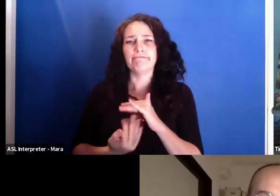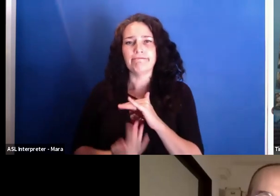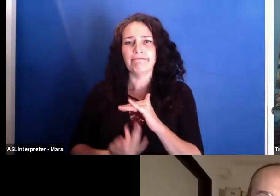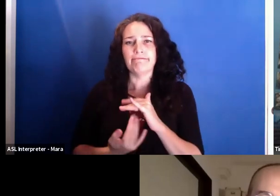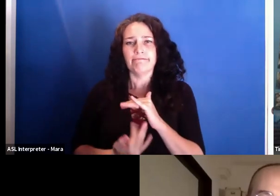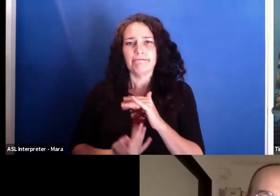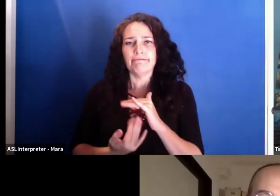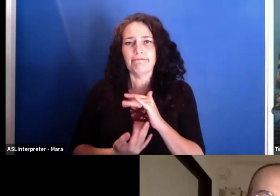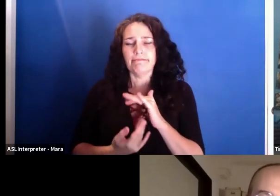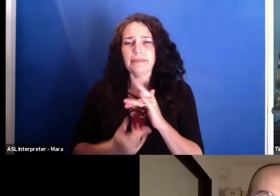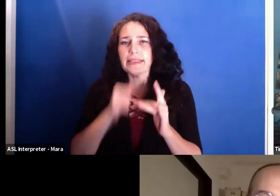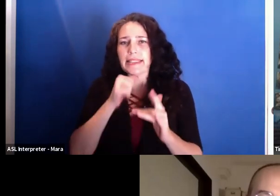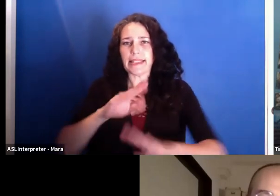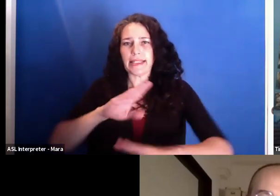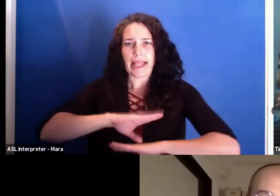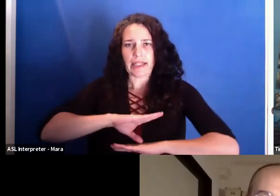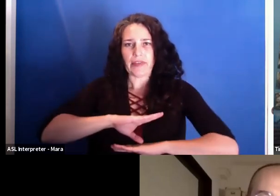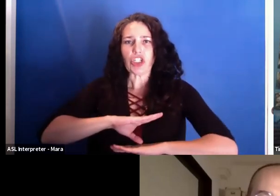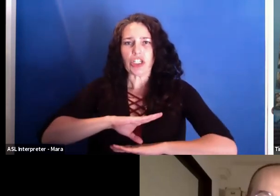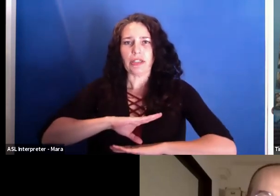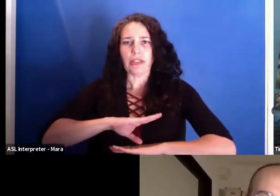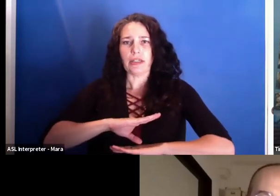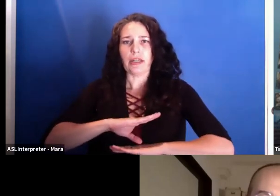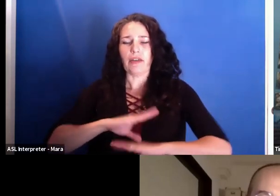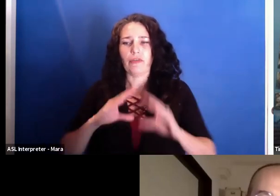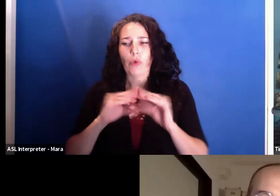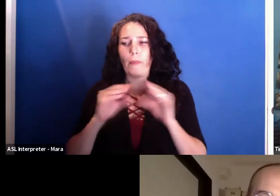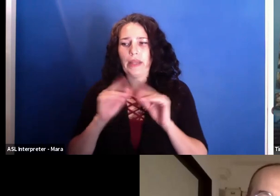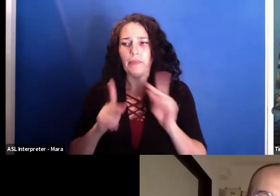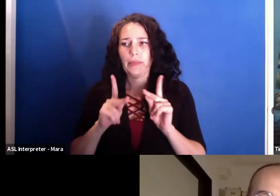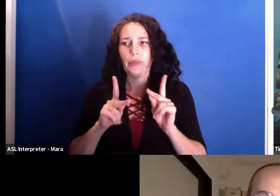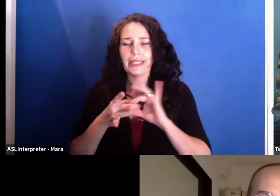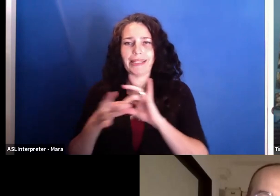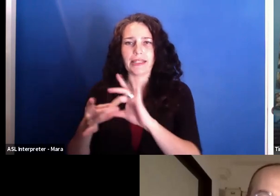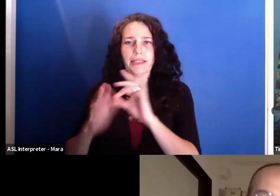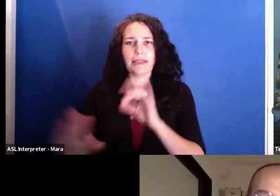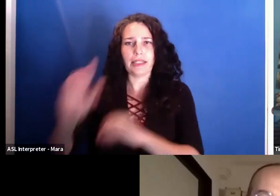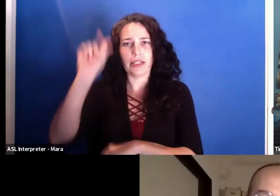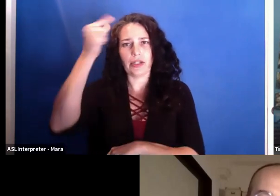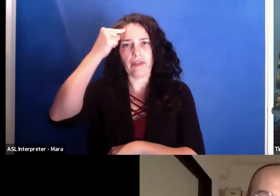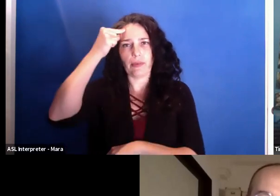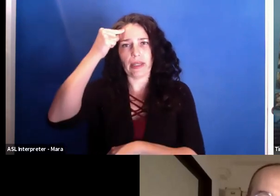in terms of their government. The documentary talks about it a little bit, but just in terms of that context about, had there been other events that had